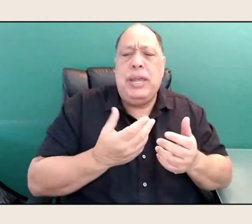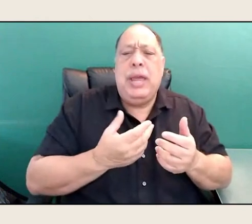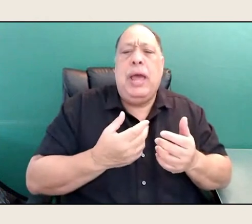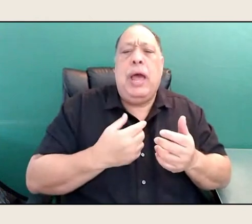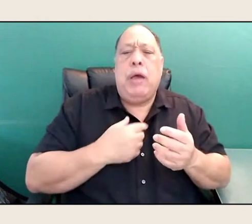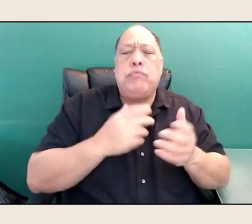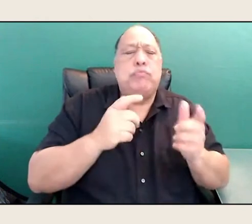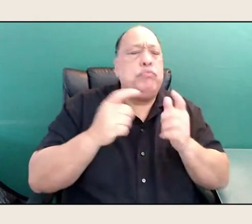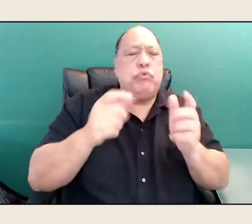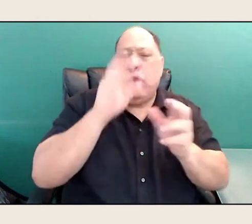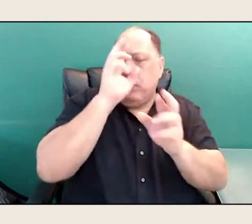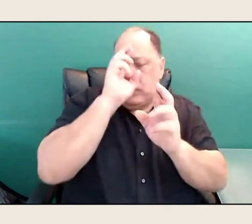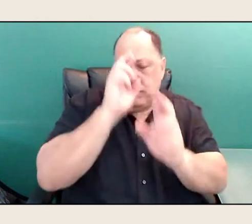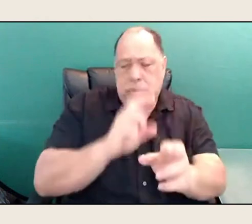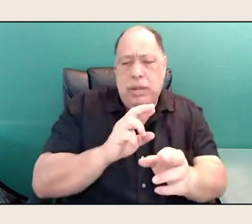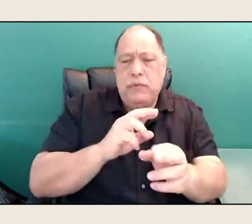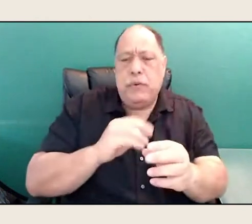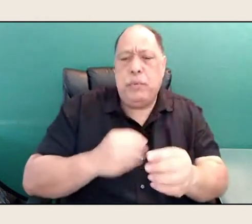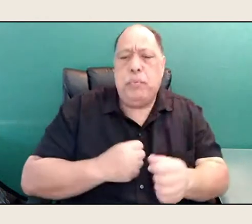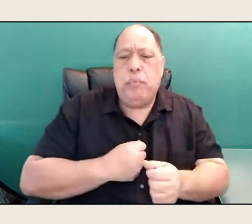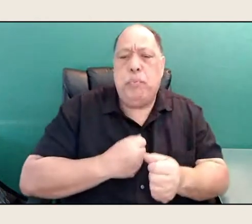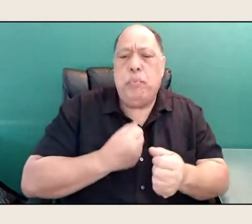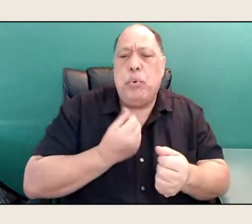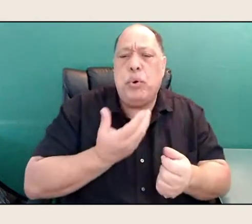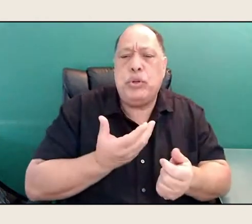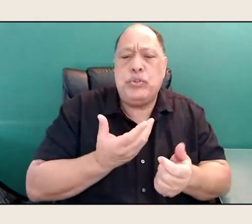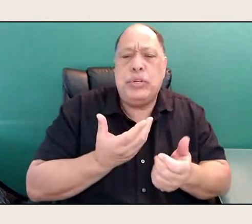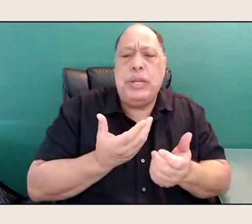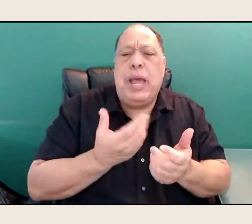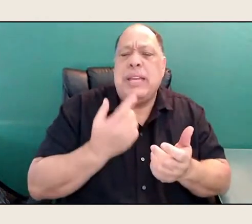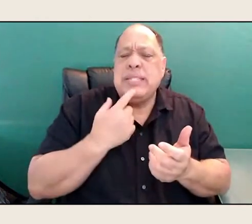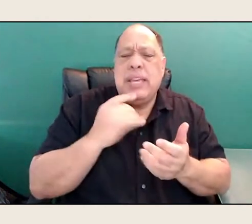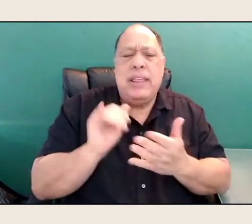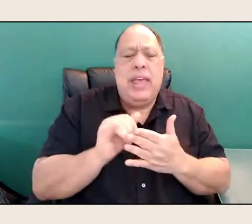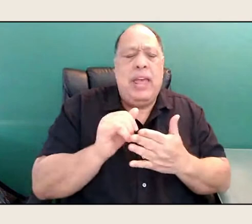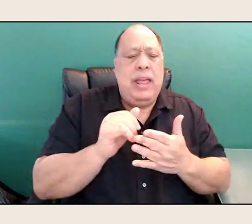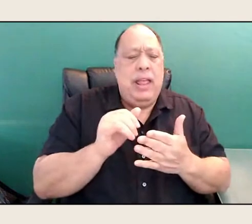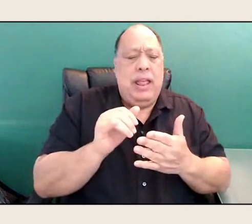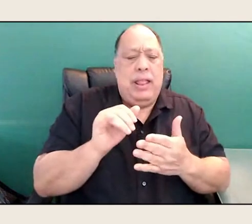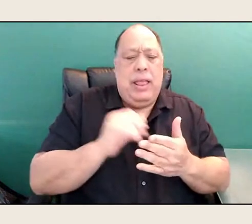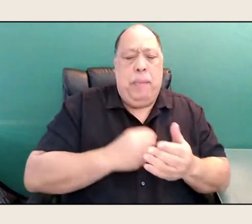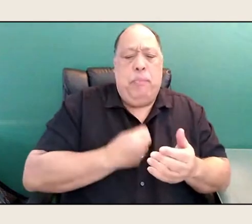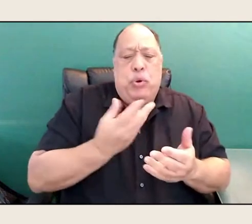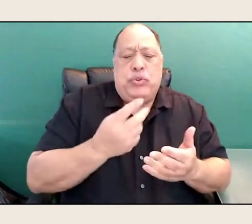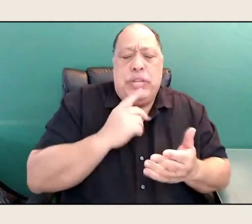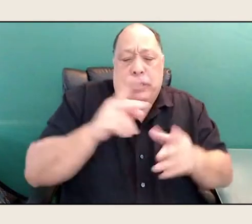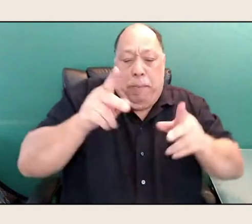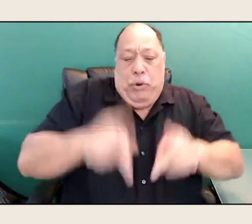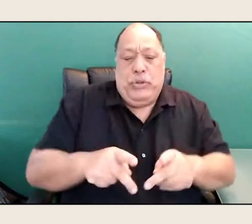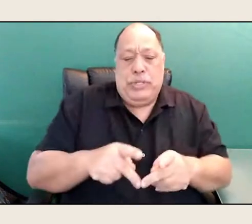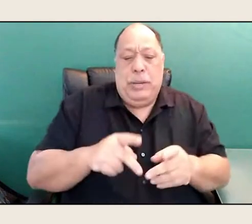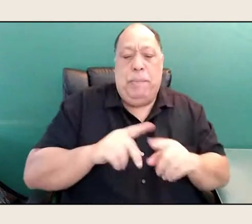and I say that like, it's a person or an entity, in my relationship with my particular poetry,